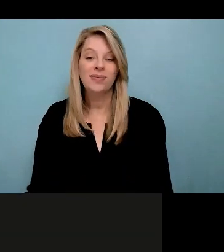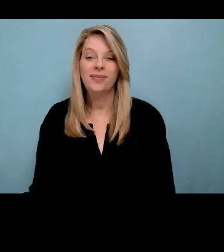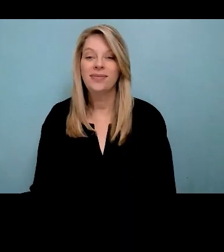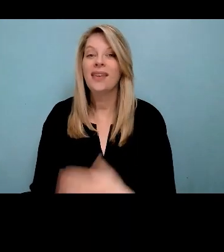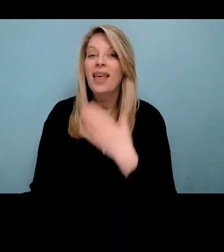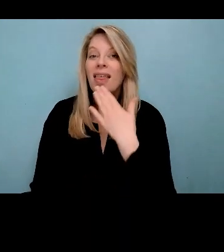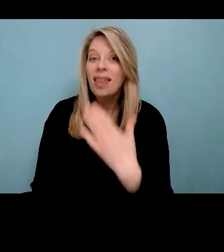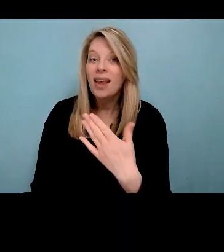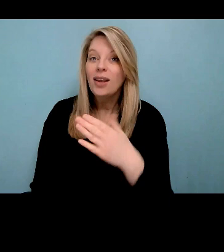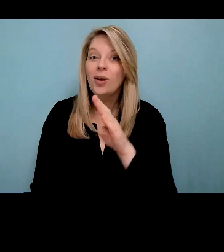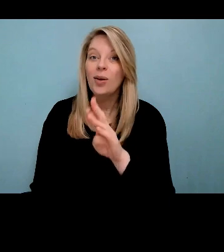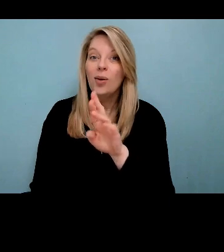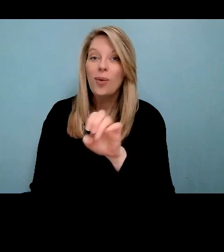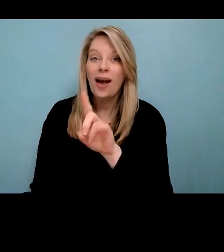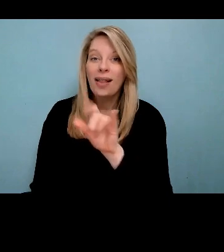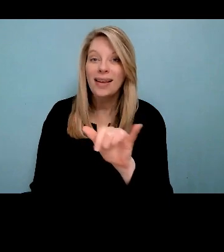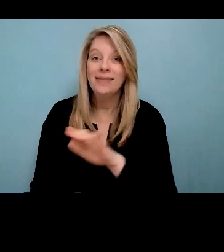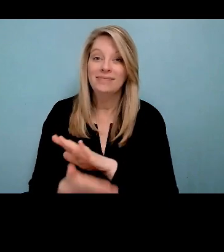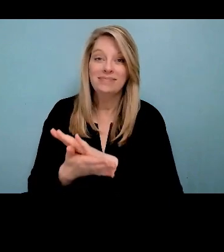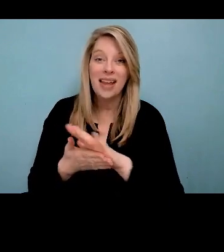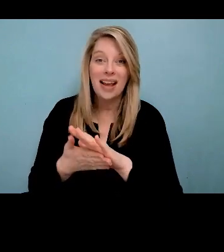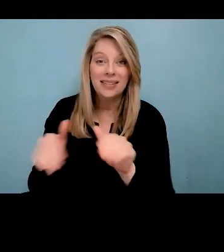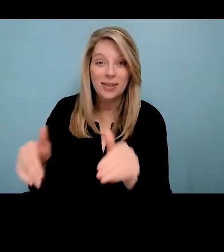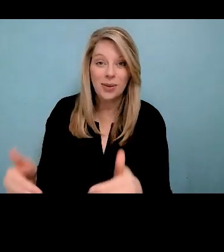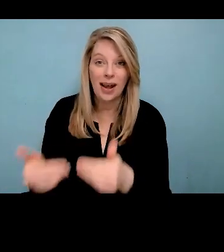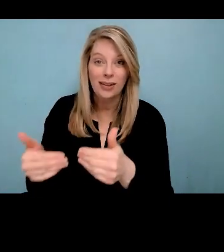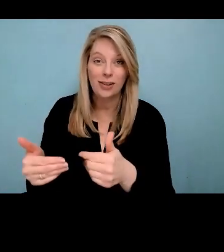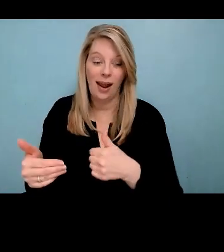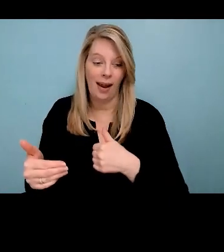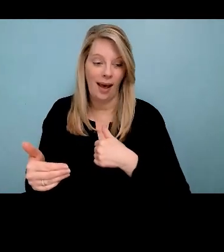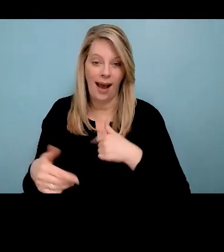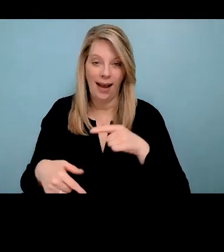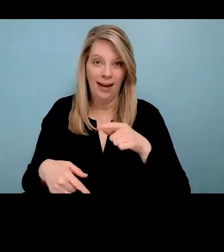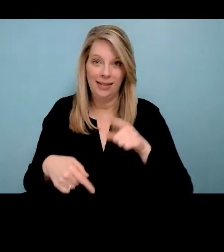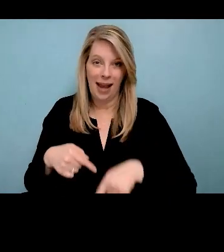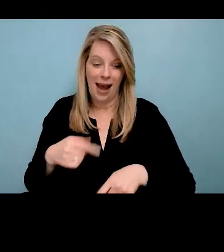acknowledgement here. So my name is Shawnee Elsley and my spirit